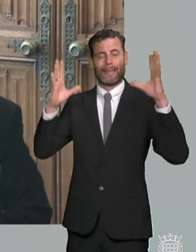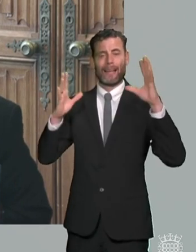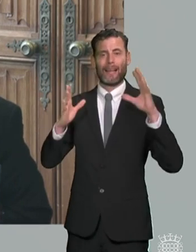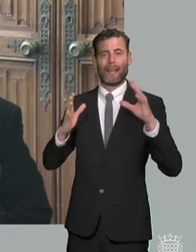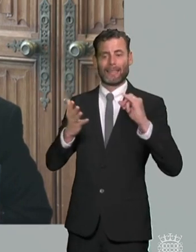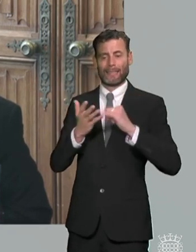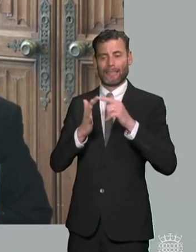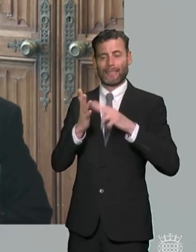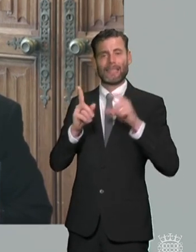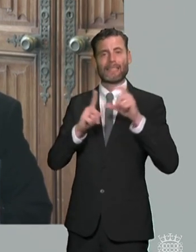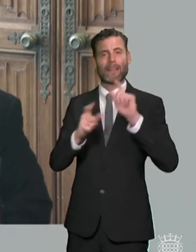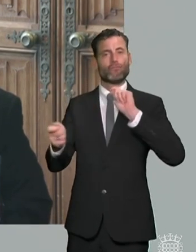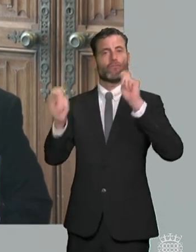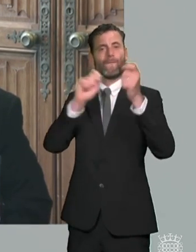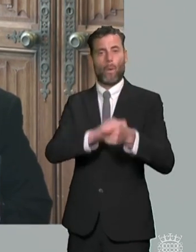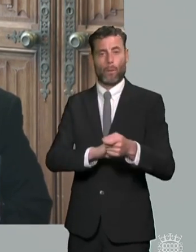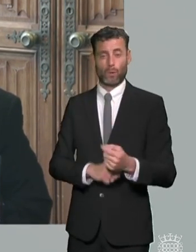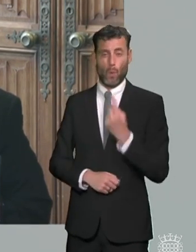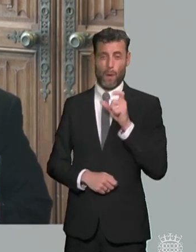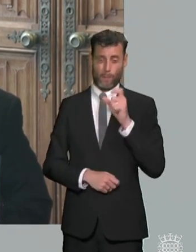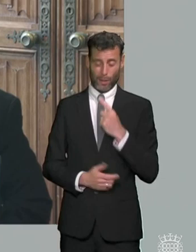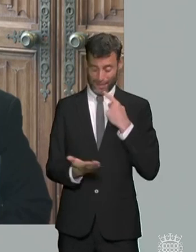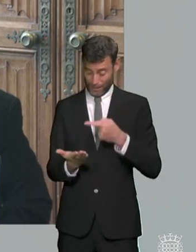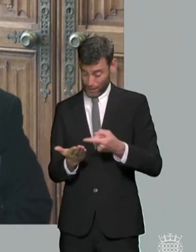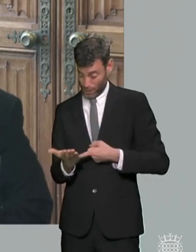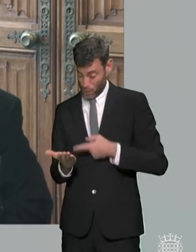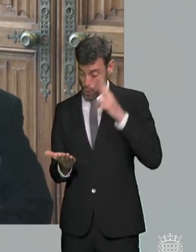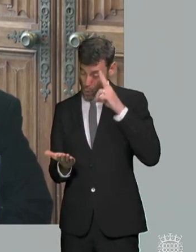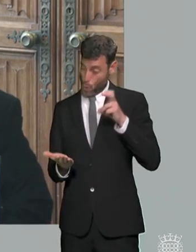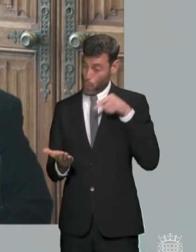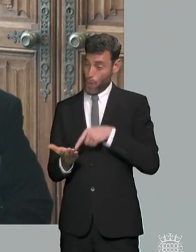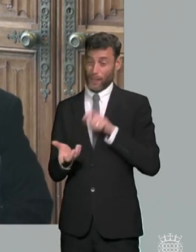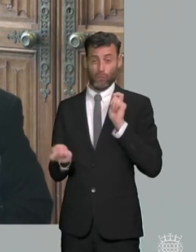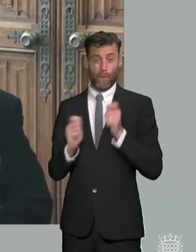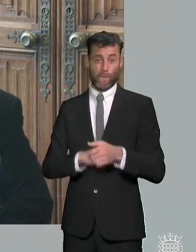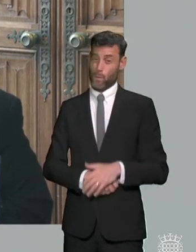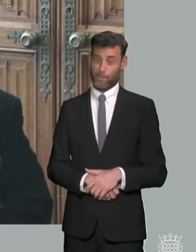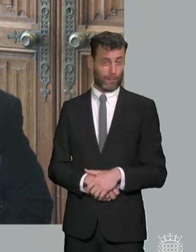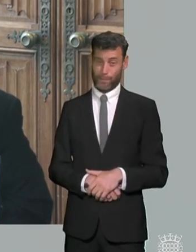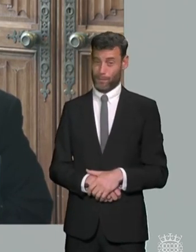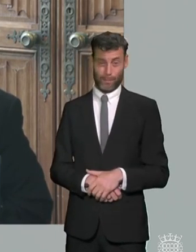think by ali um but so that's going to take time to implement whether we agree with them or not and